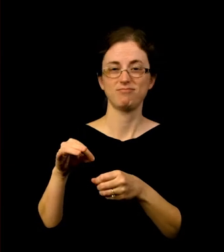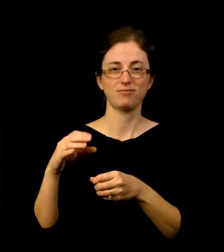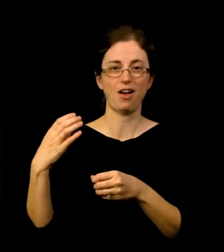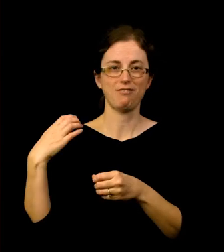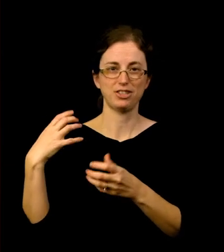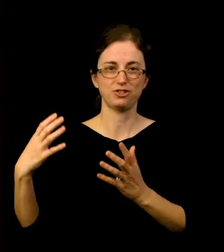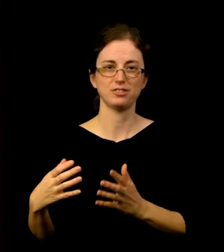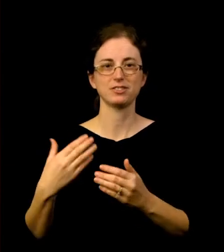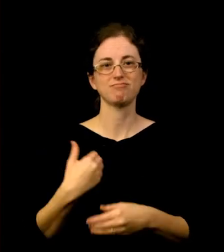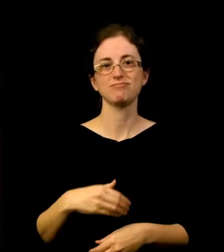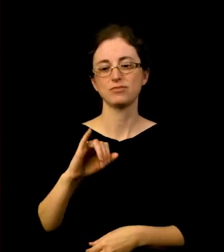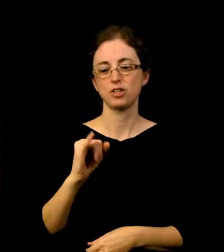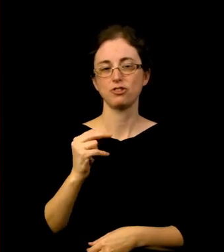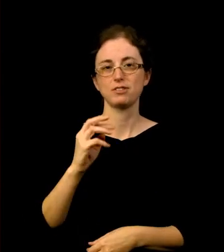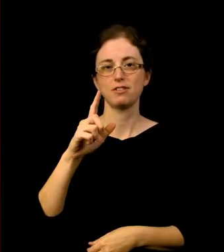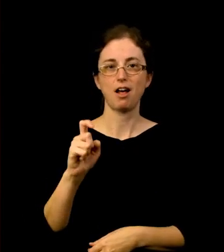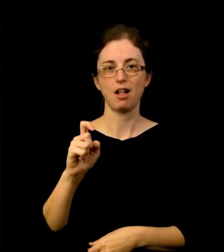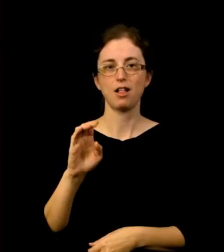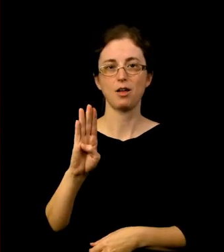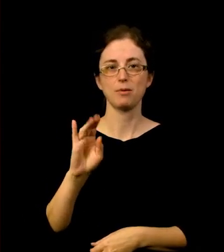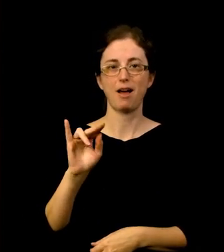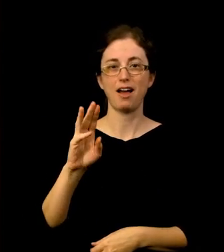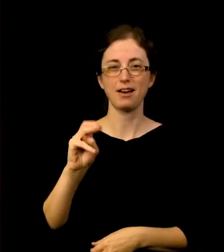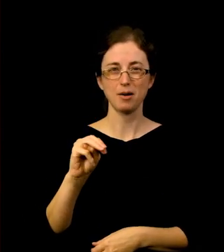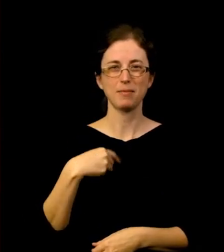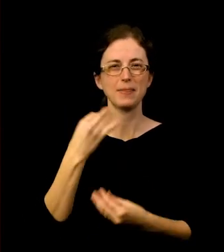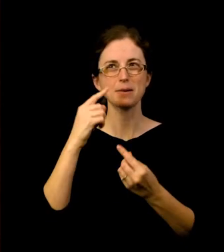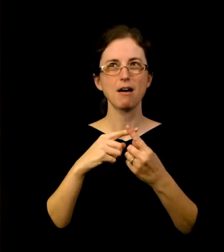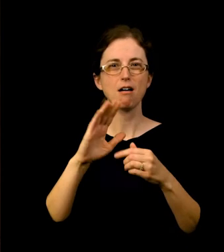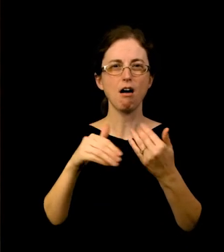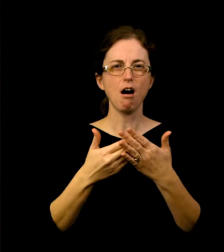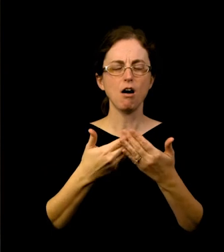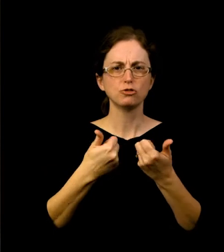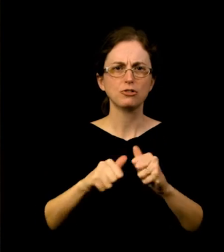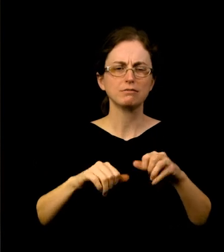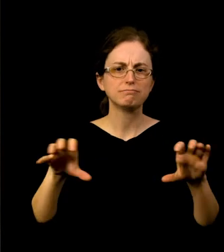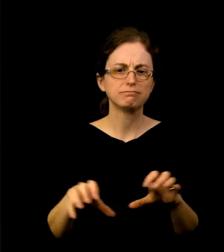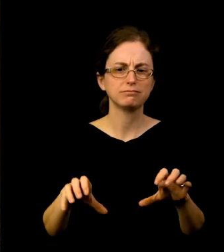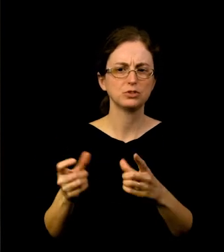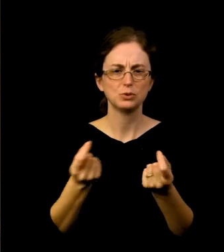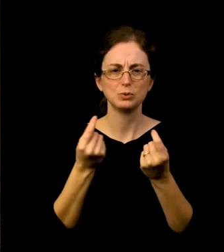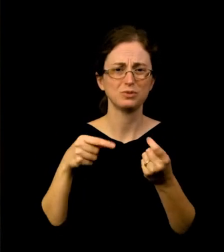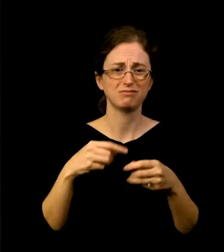And when I think about all of the things that we're trying to do in this world, I think that we need to have places where we can